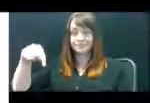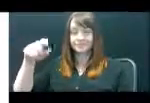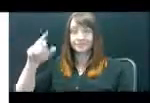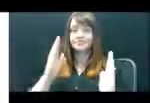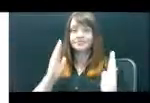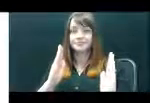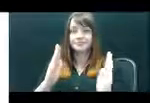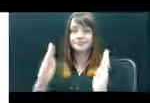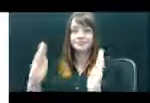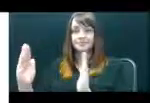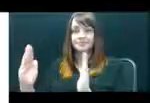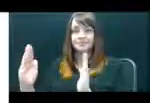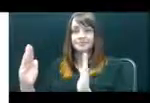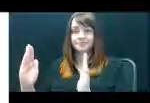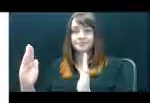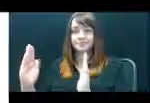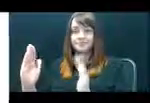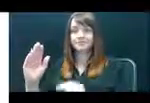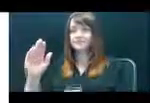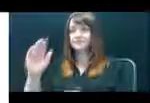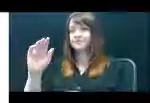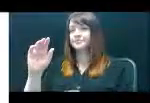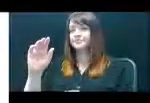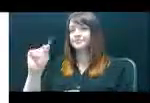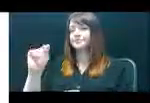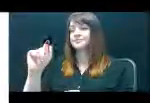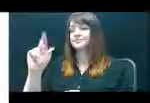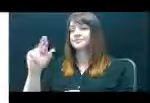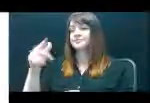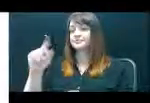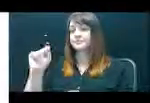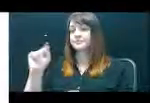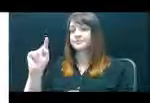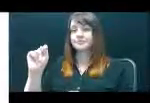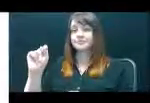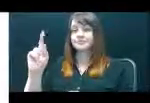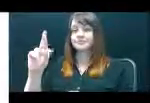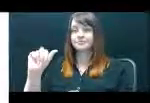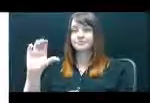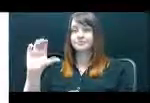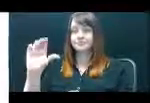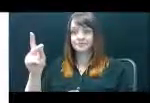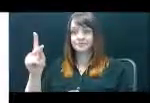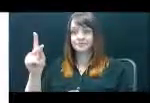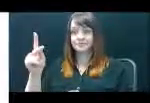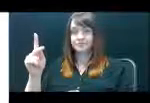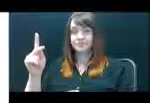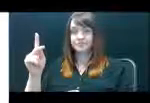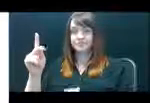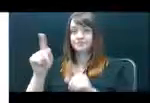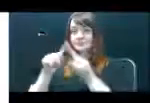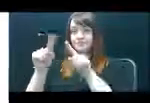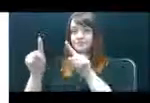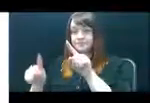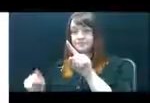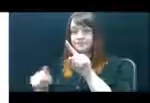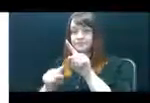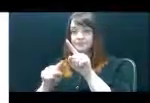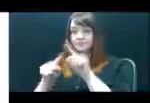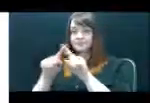target track. This is the track for communication access topics. The field is highlighted in